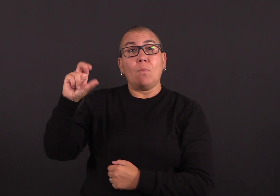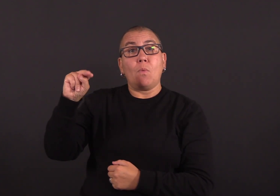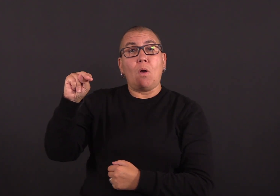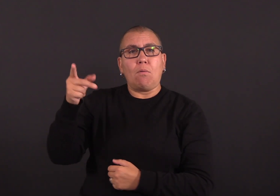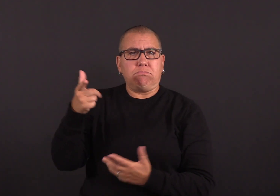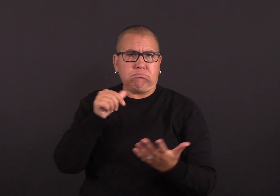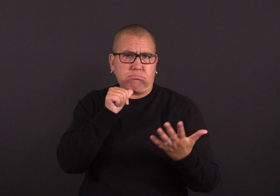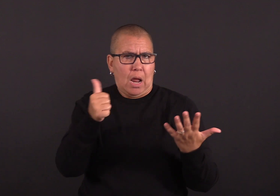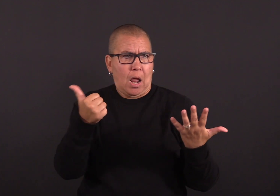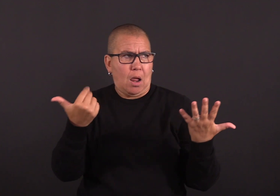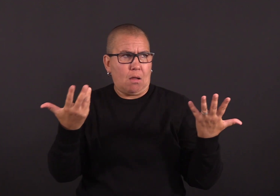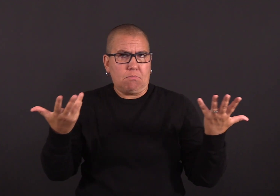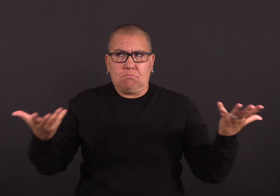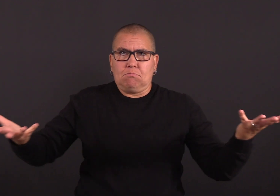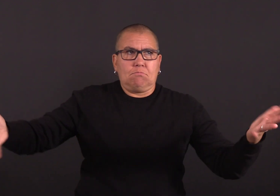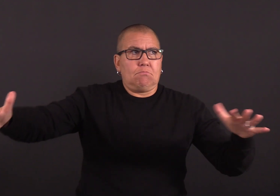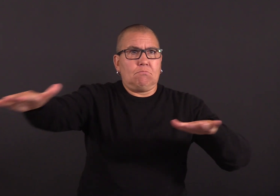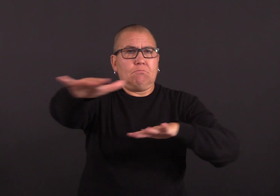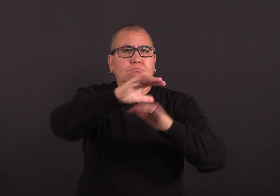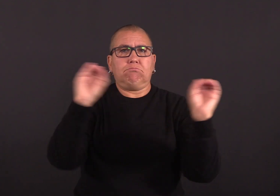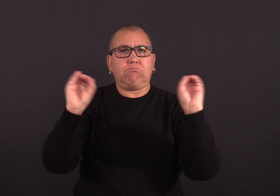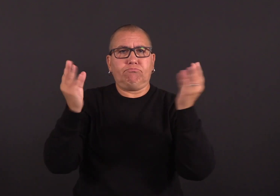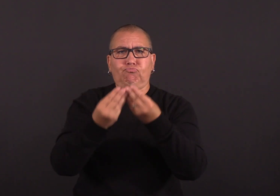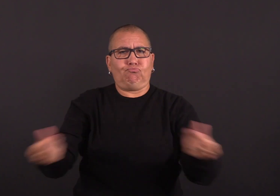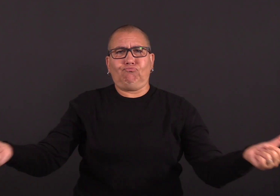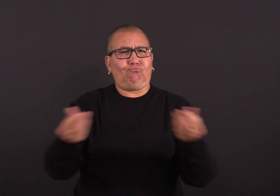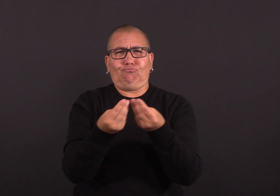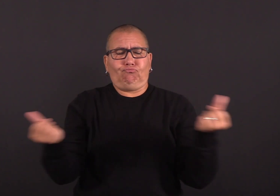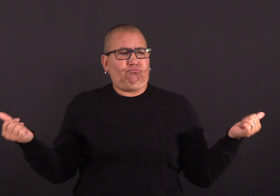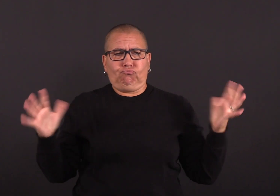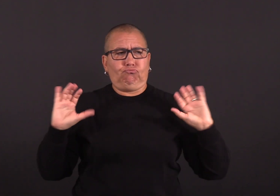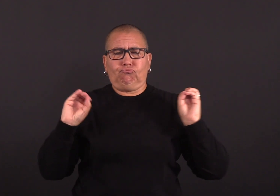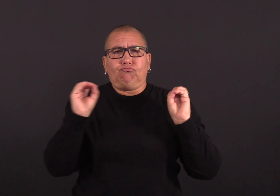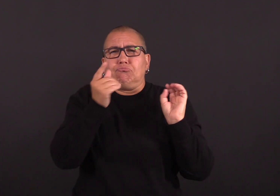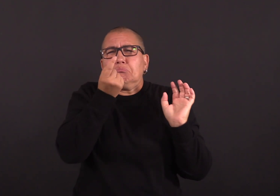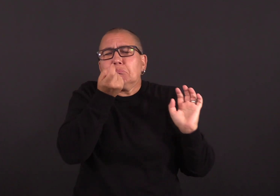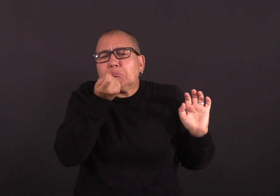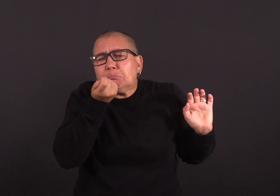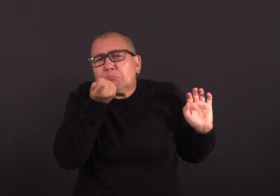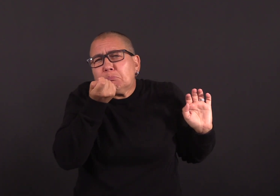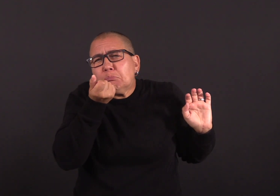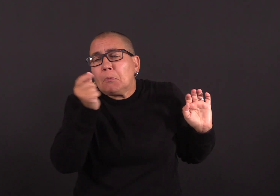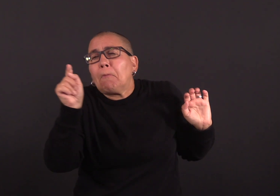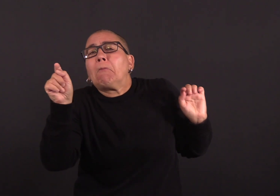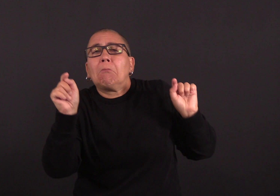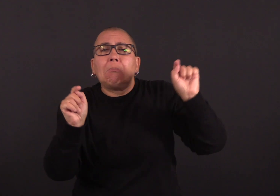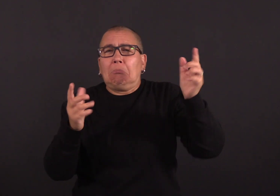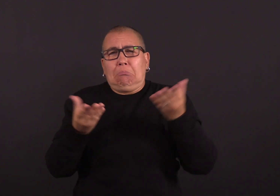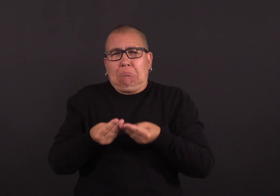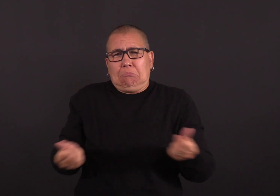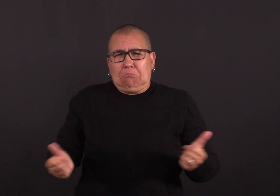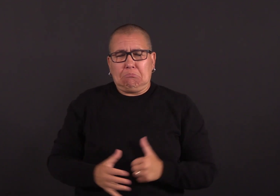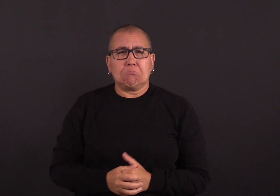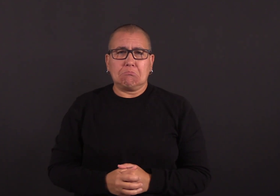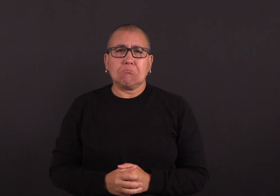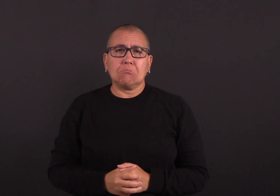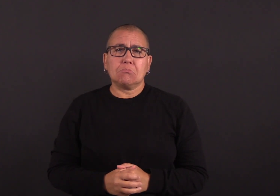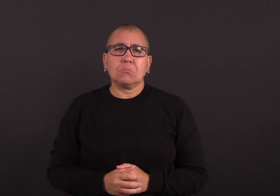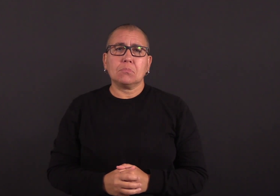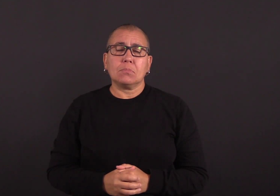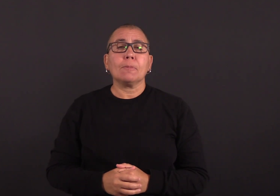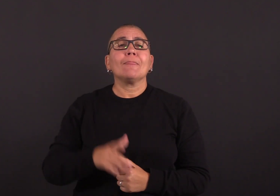many subvariants. (It may be worth noting that, except in rare cases, the original version of